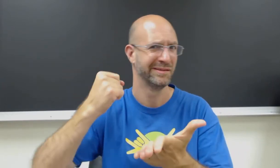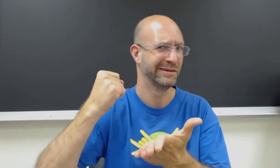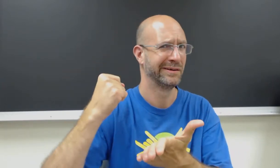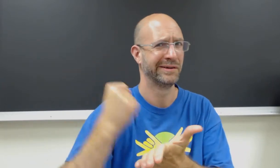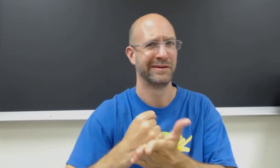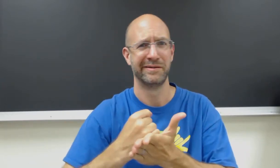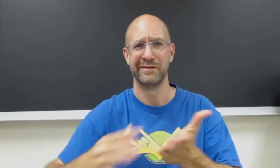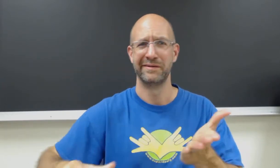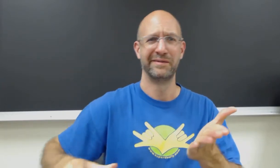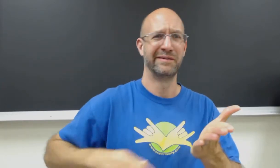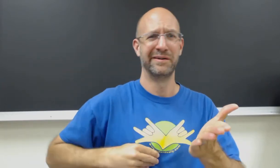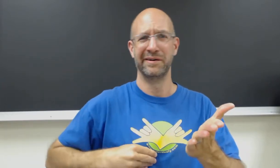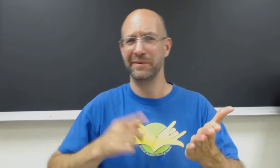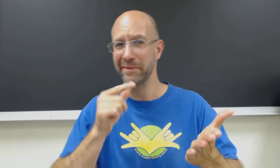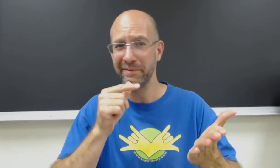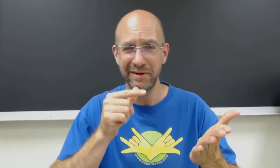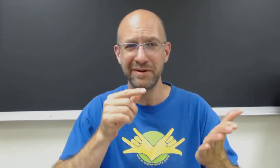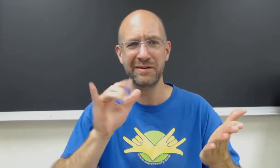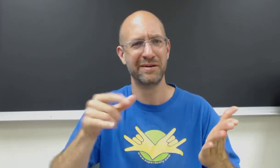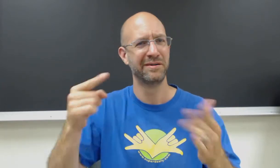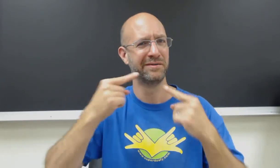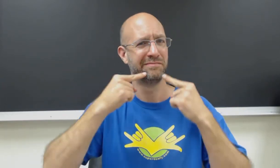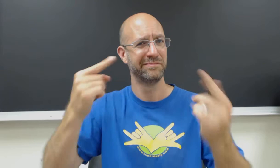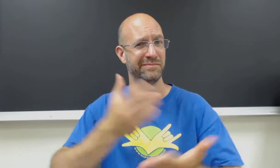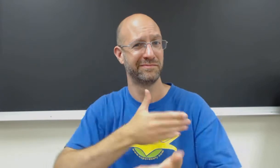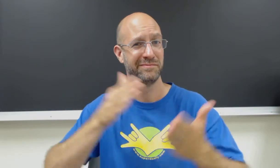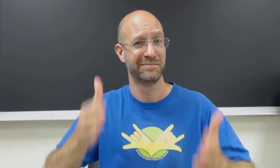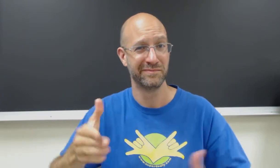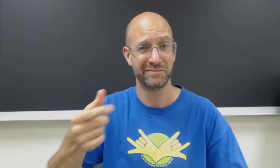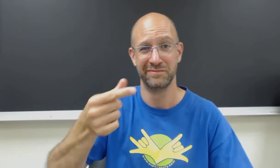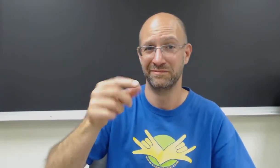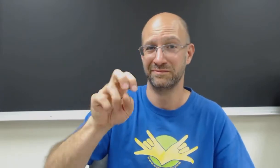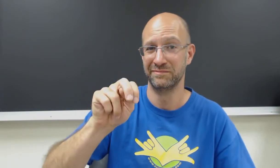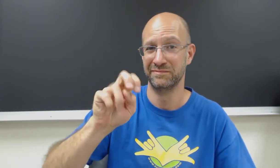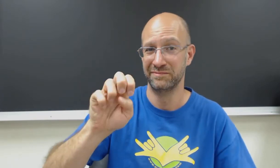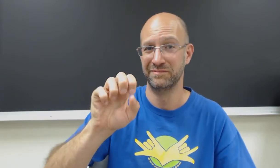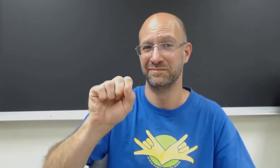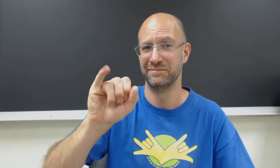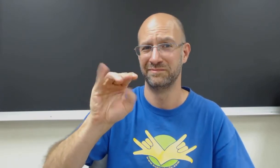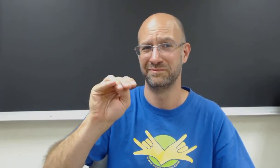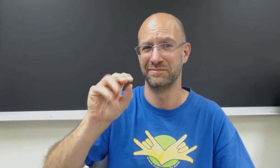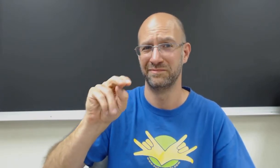It is being copyrighted and owned by a famous musician Gene Simmons.